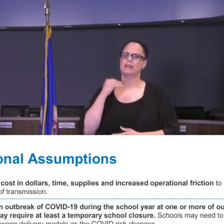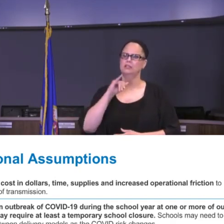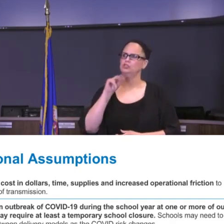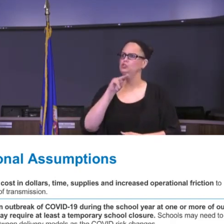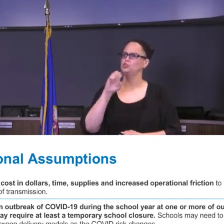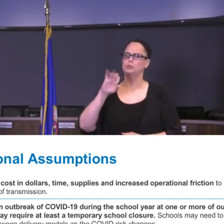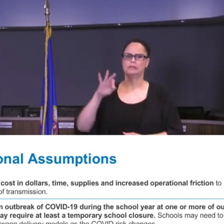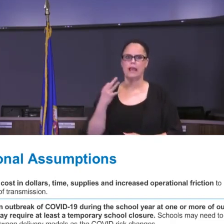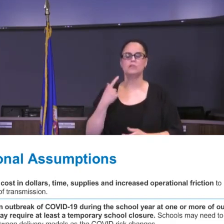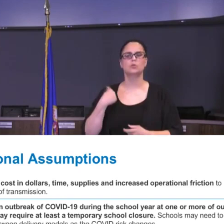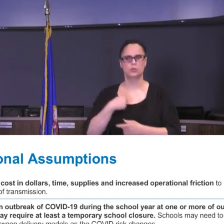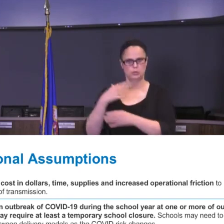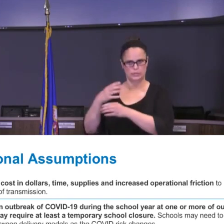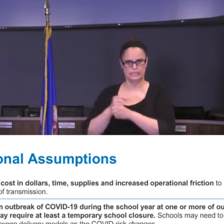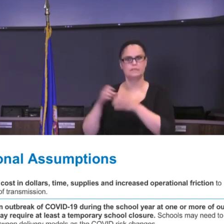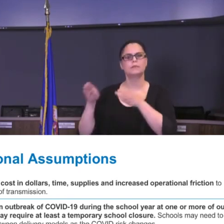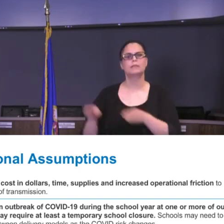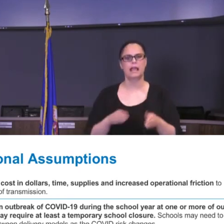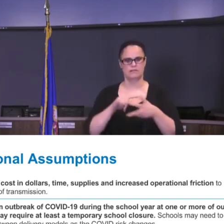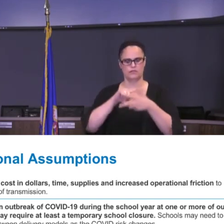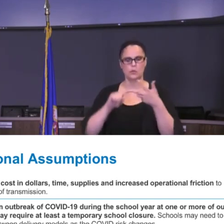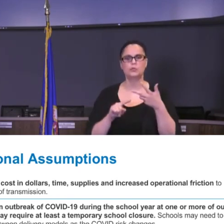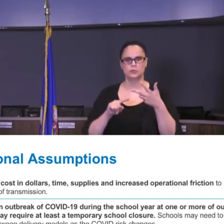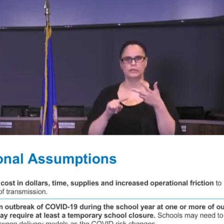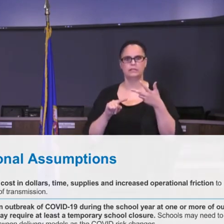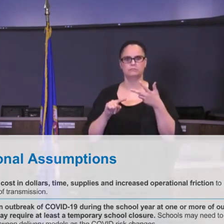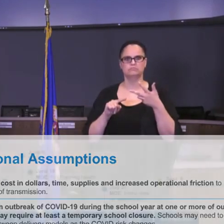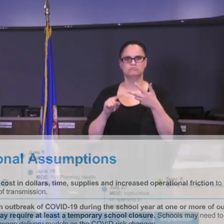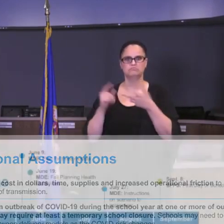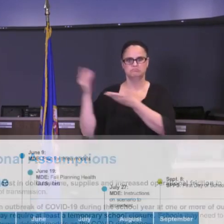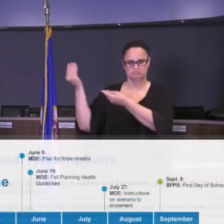models giving us guidelines for how we're going to plan for the